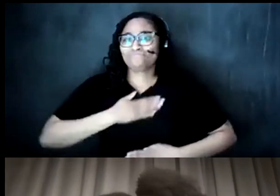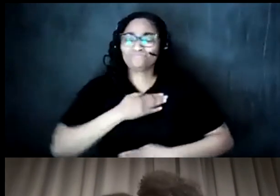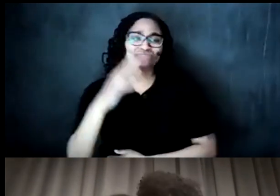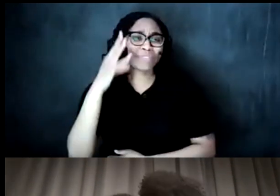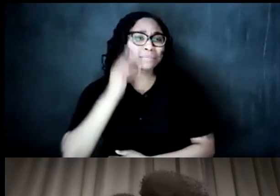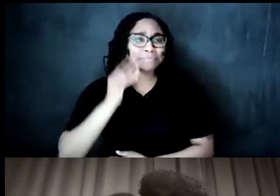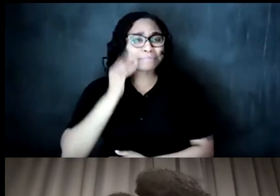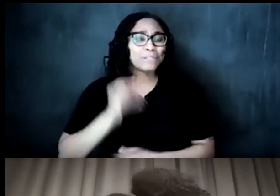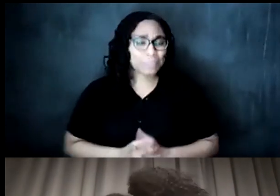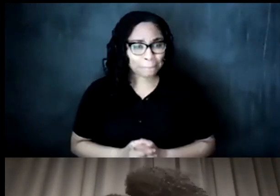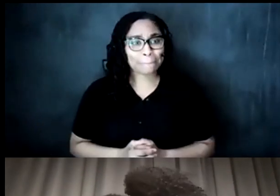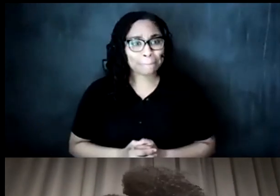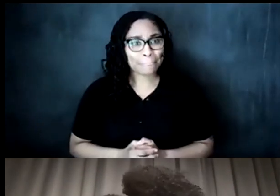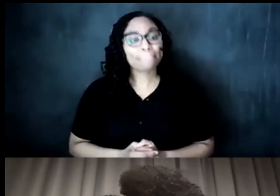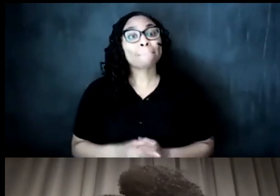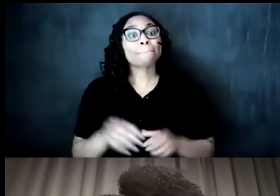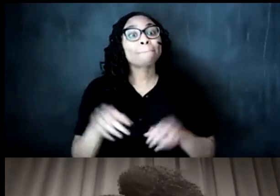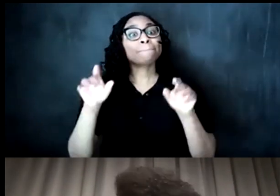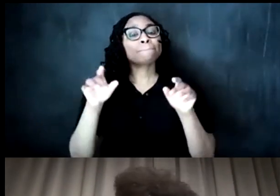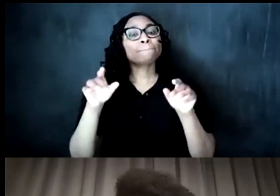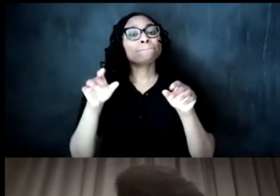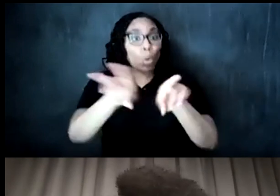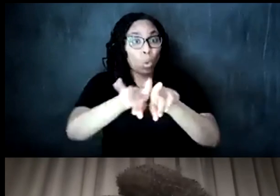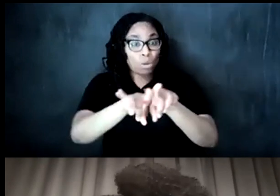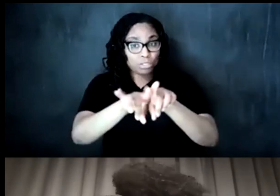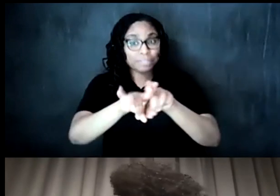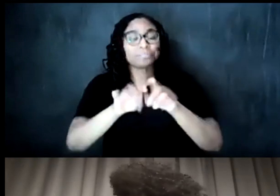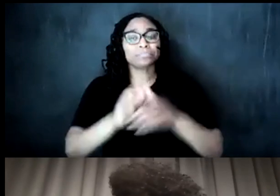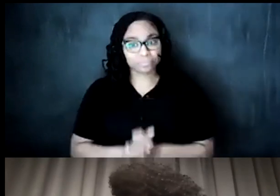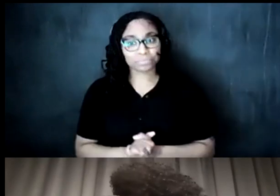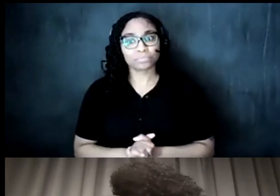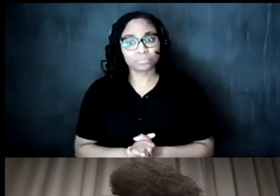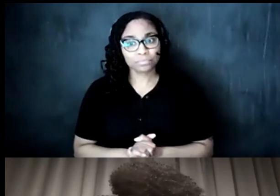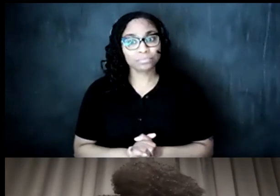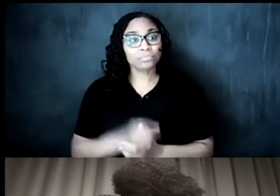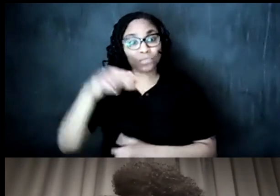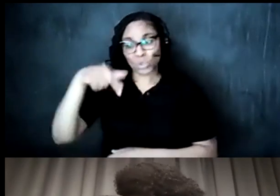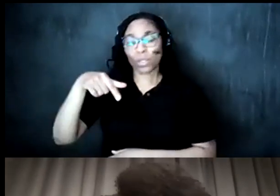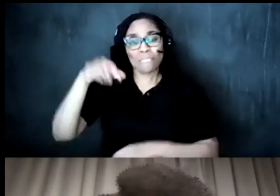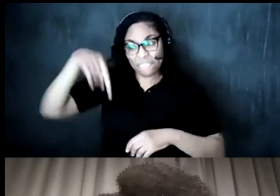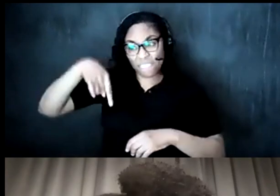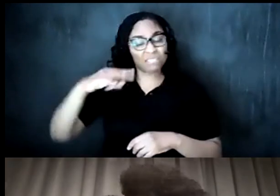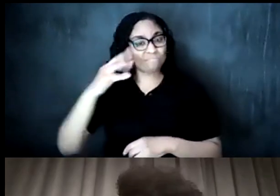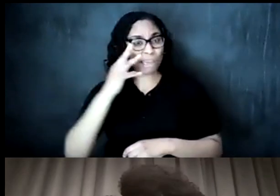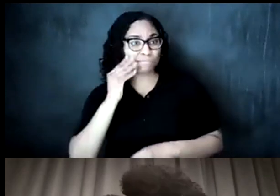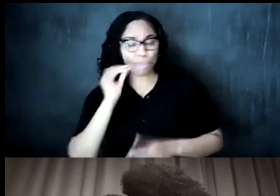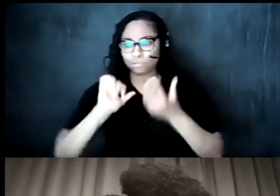and i also want to really note how accessible this curated experience was today it is today